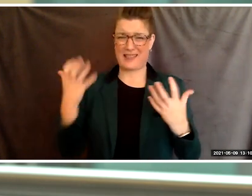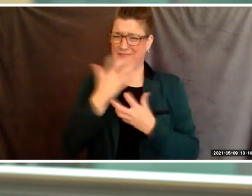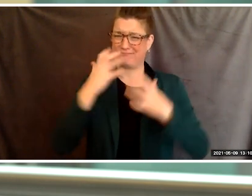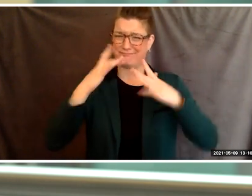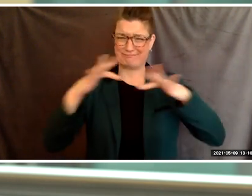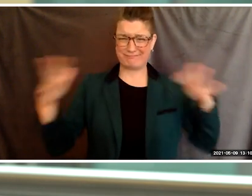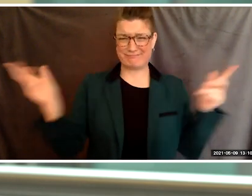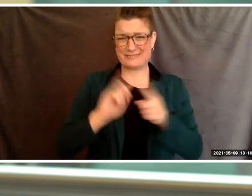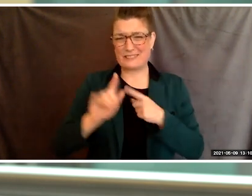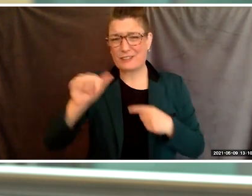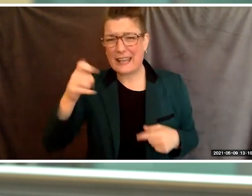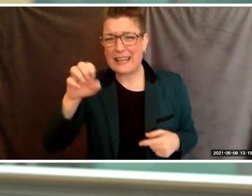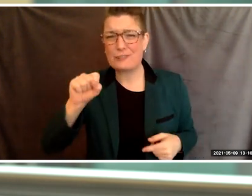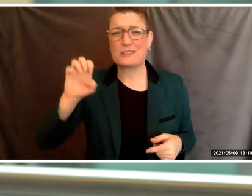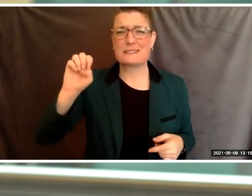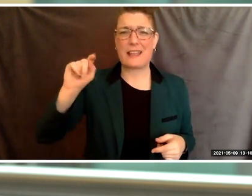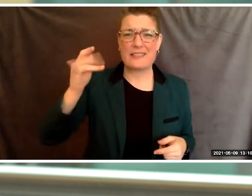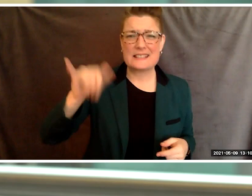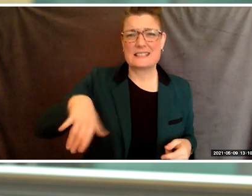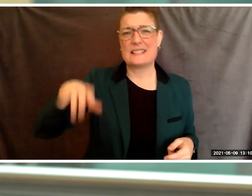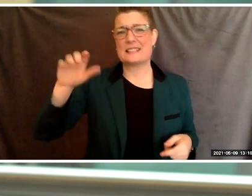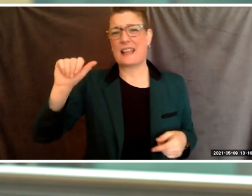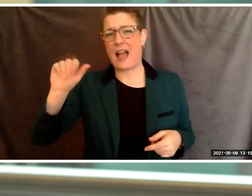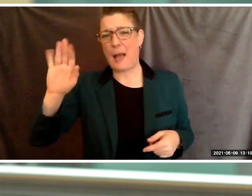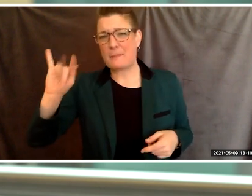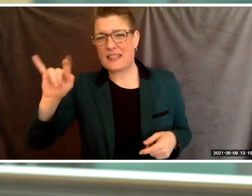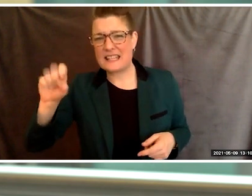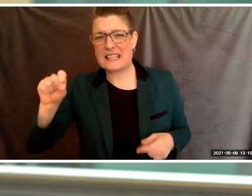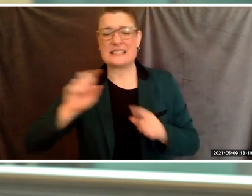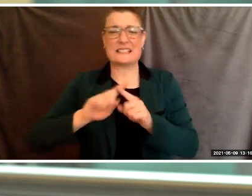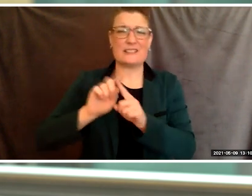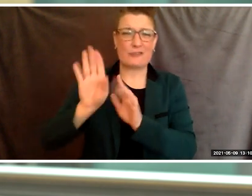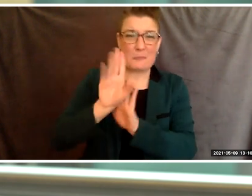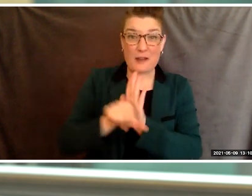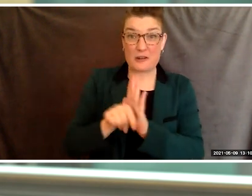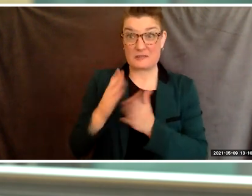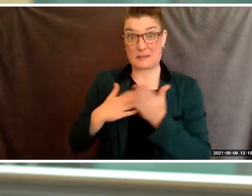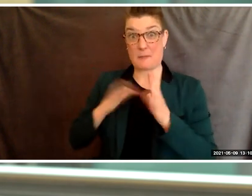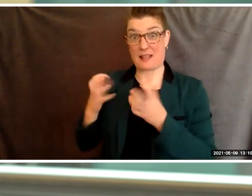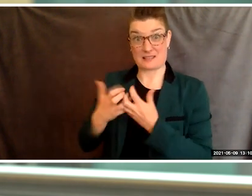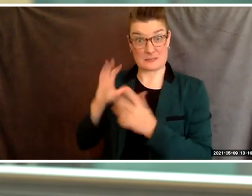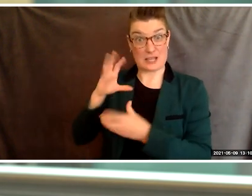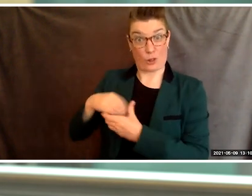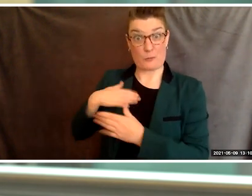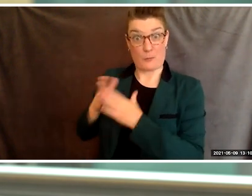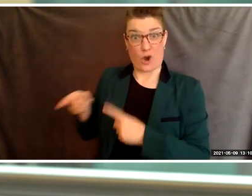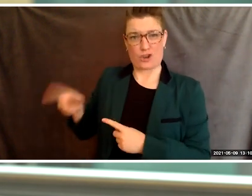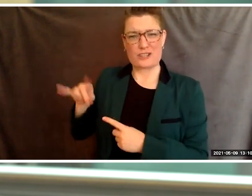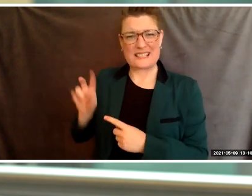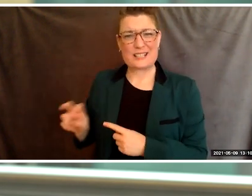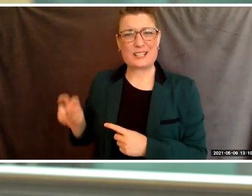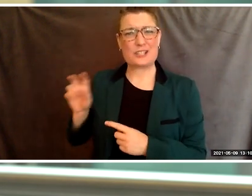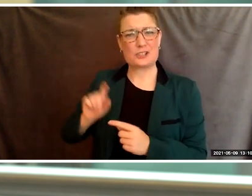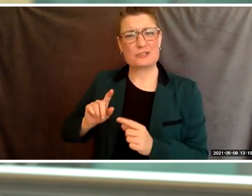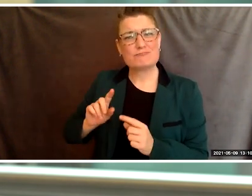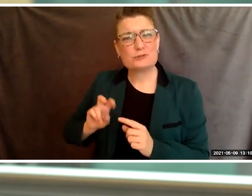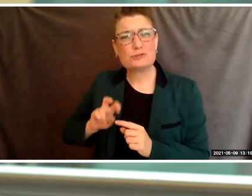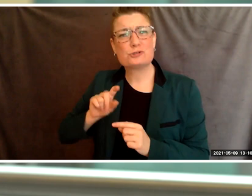ethnicities, abilities, and circumstance. I had classmates, including my partner who traveled half a world away to pursue their dreams right here in the US,